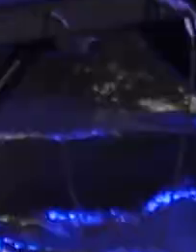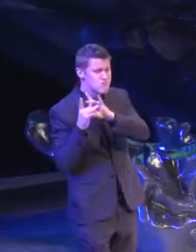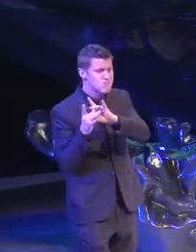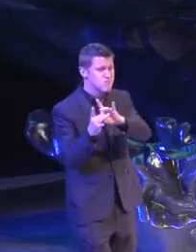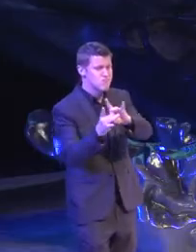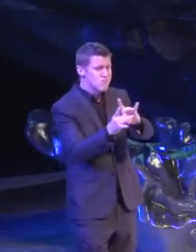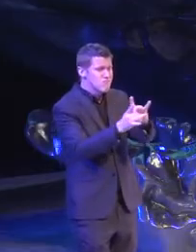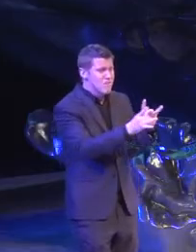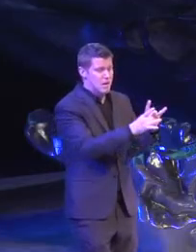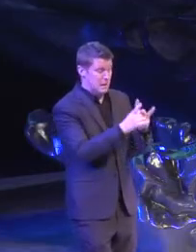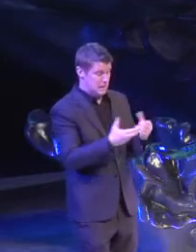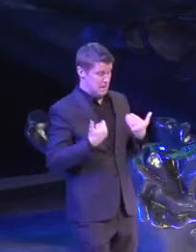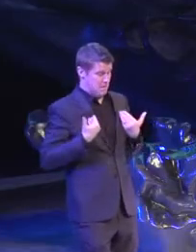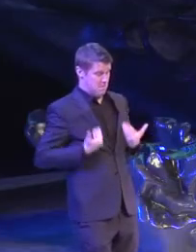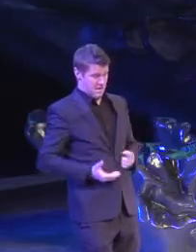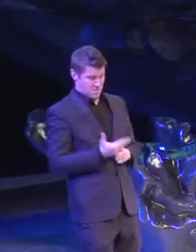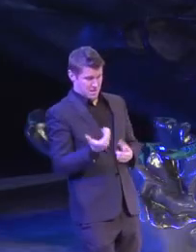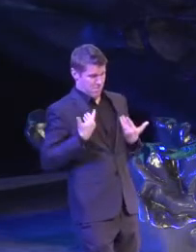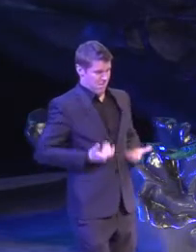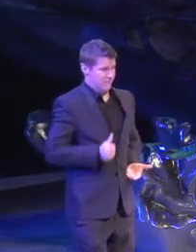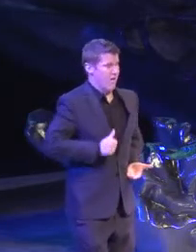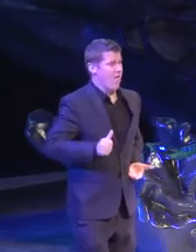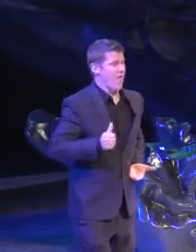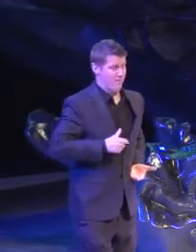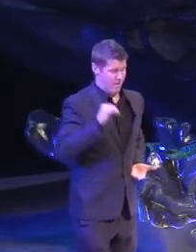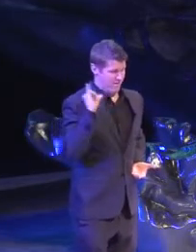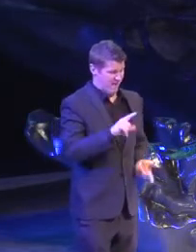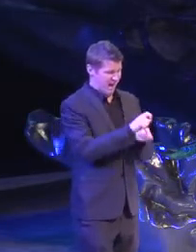'Cause me being me is revolutionary